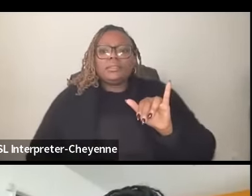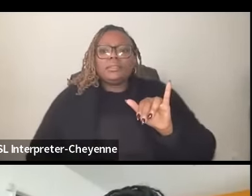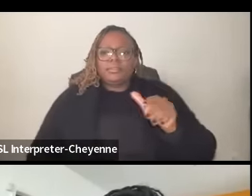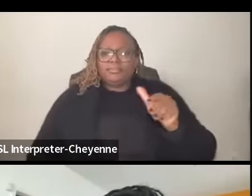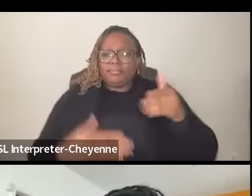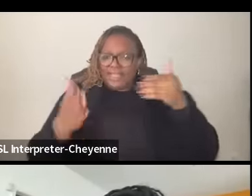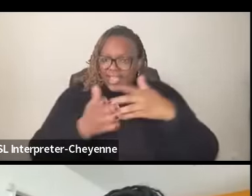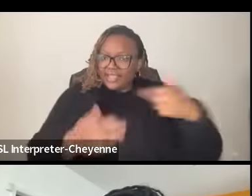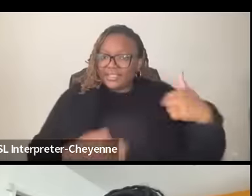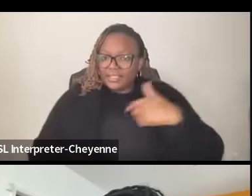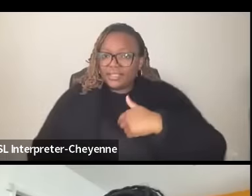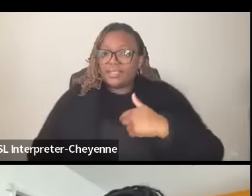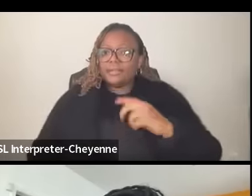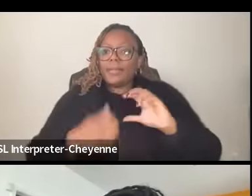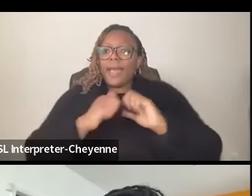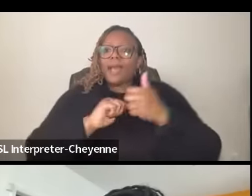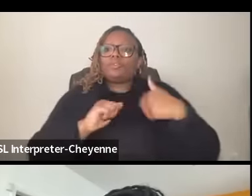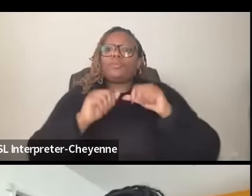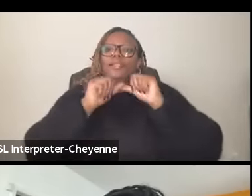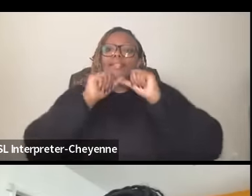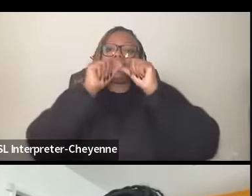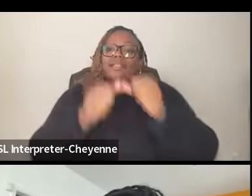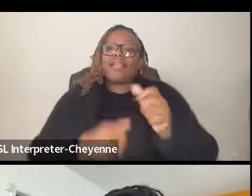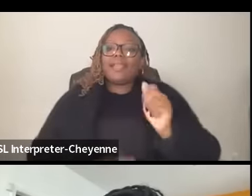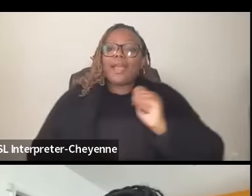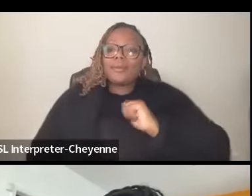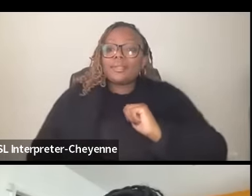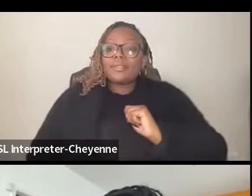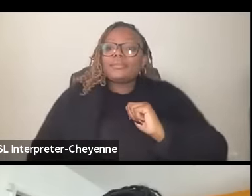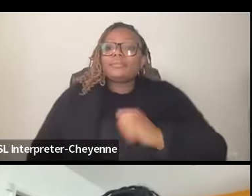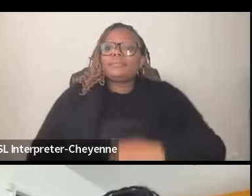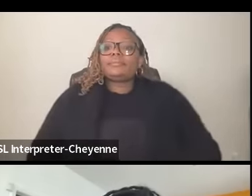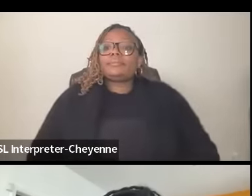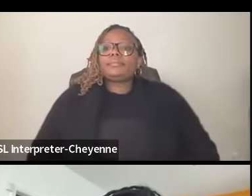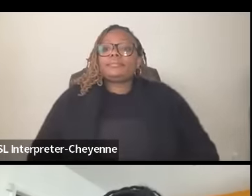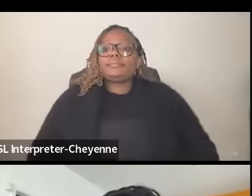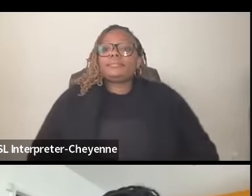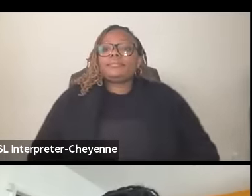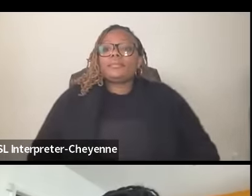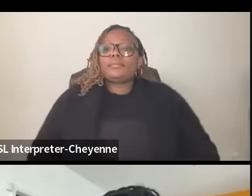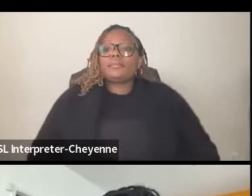I think how do we sustain ourselves so I'm not basically an optimistic person I'm more like you